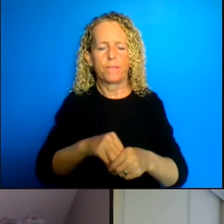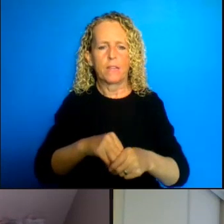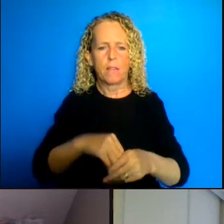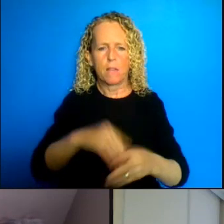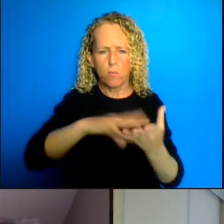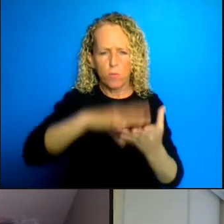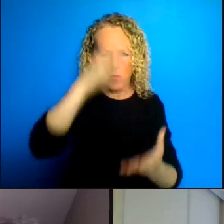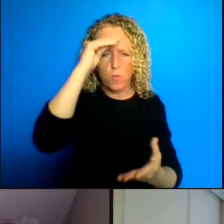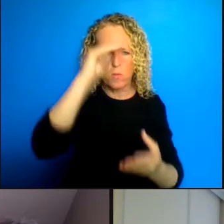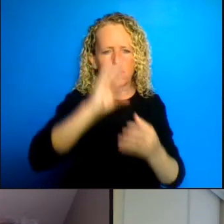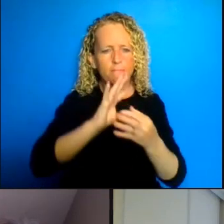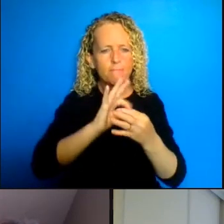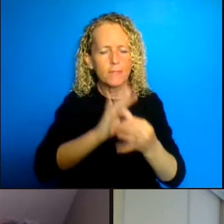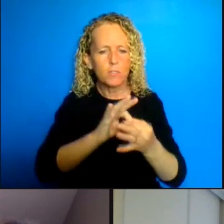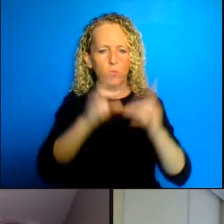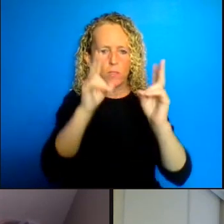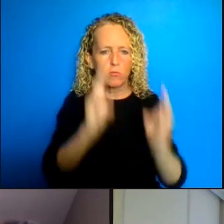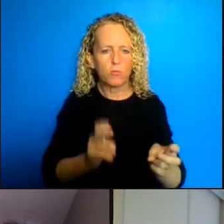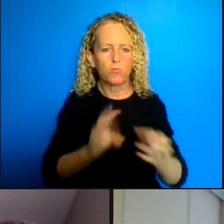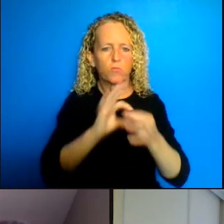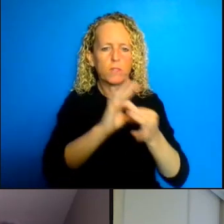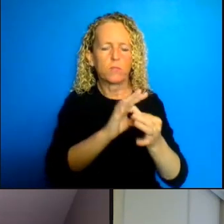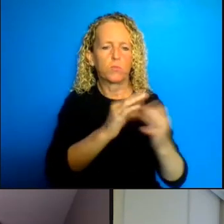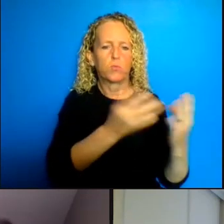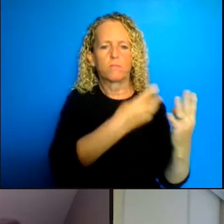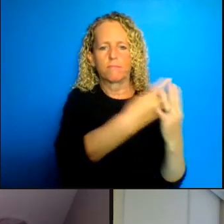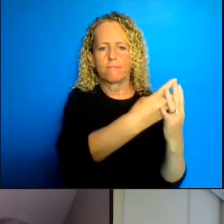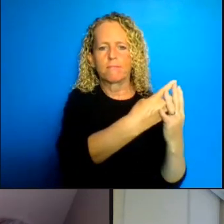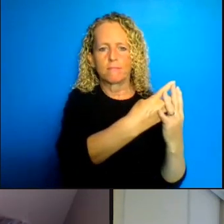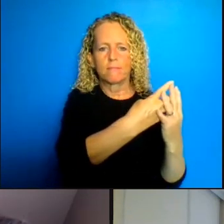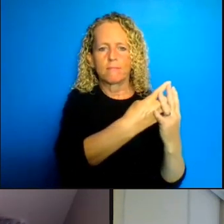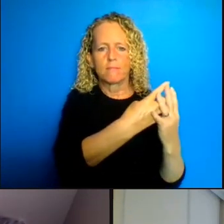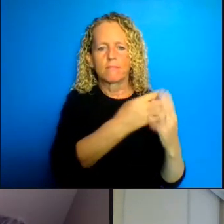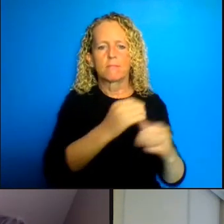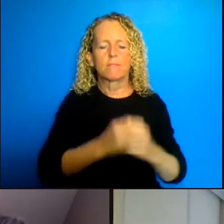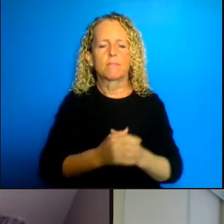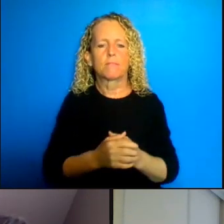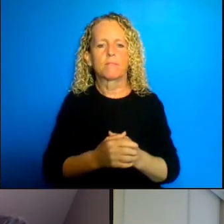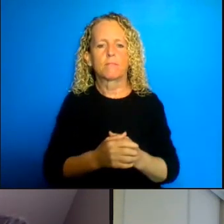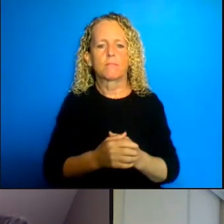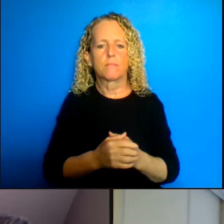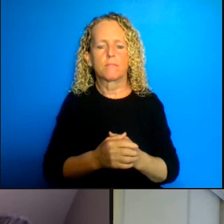issues are so then you can actually talk to people about the, inform friends,